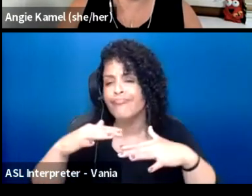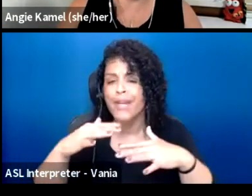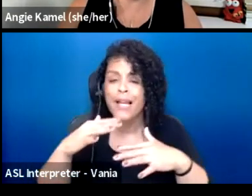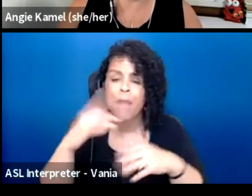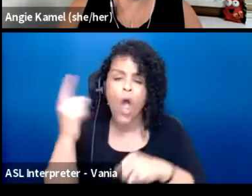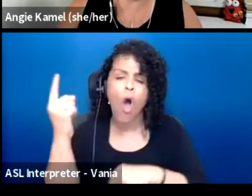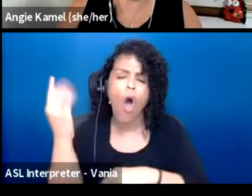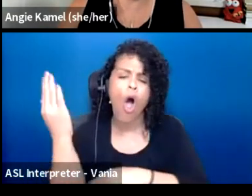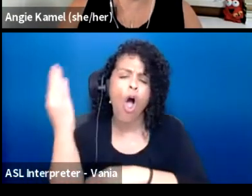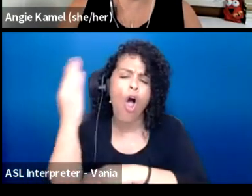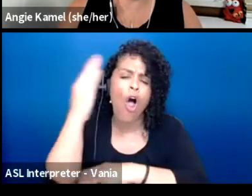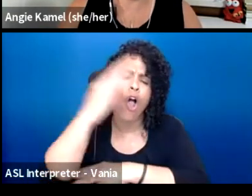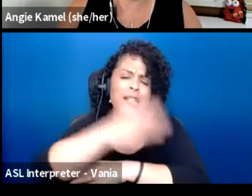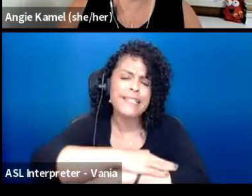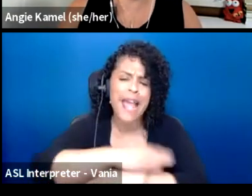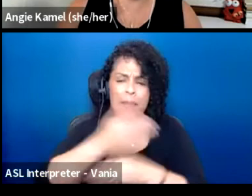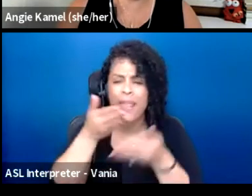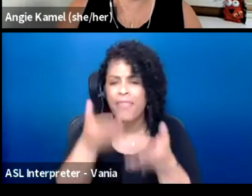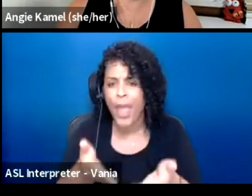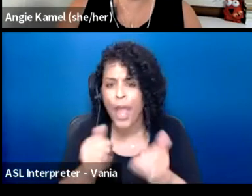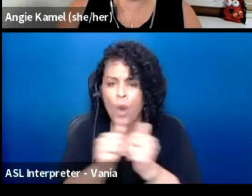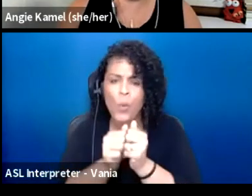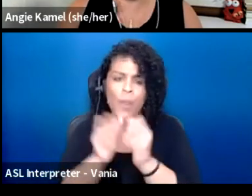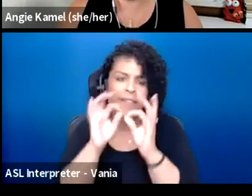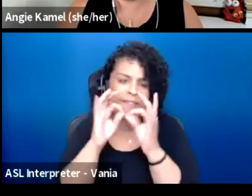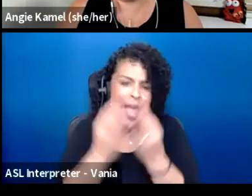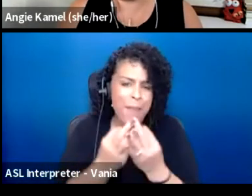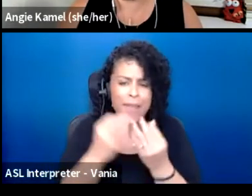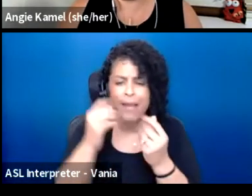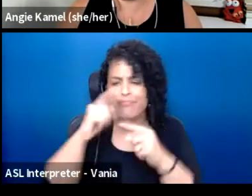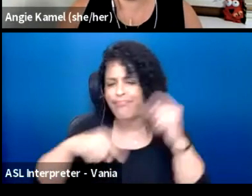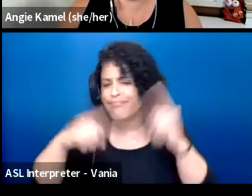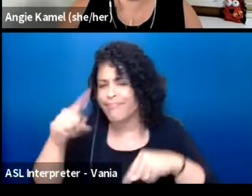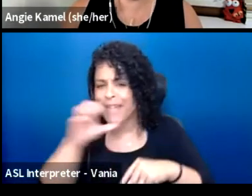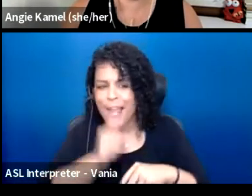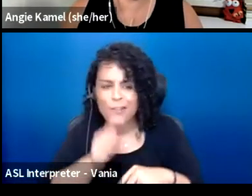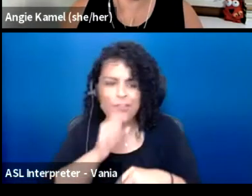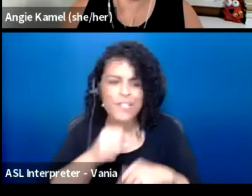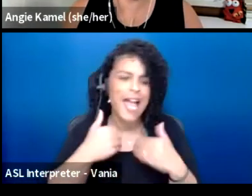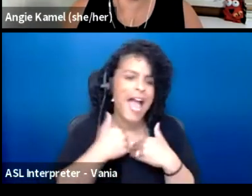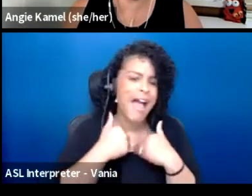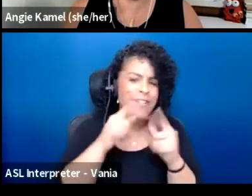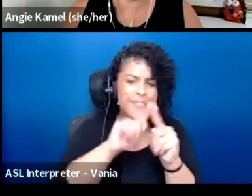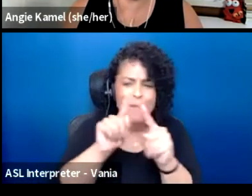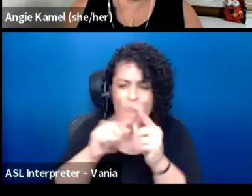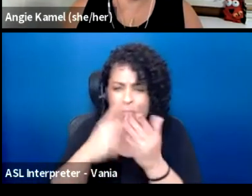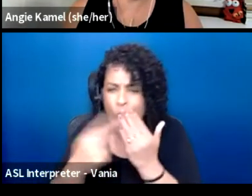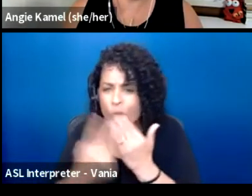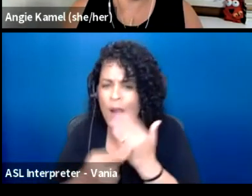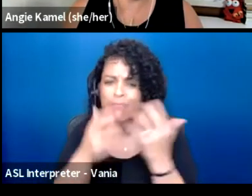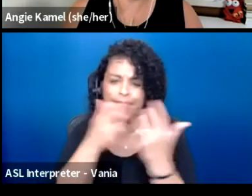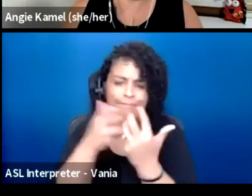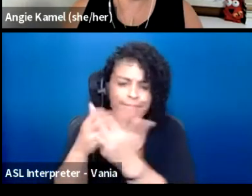And with their families of all ages, there'd be programming for different people with different interests